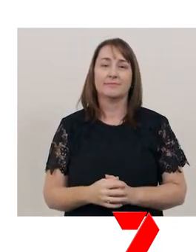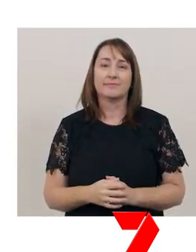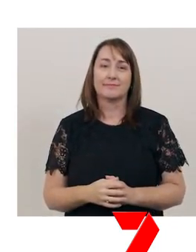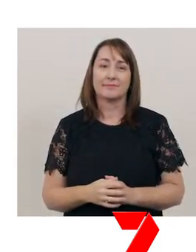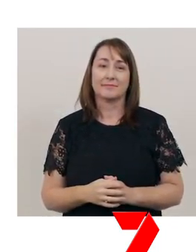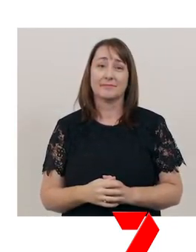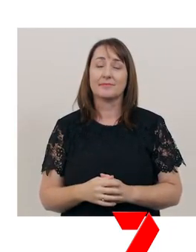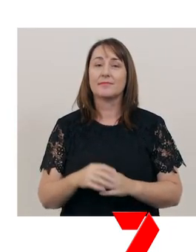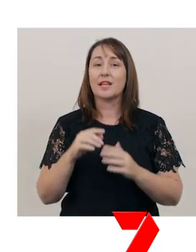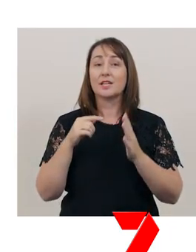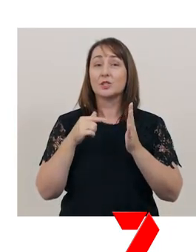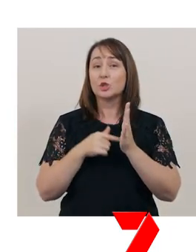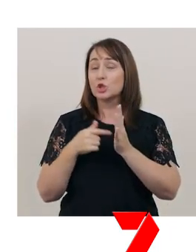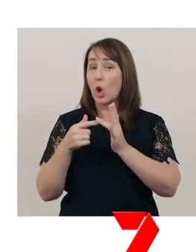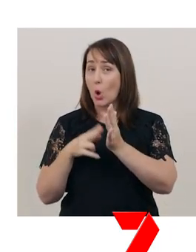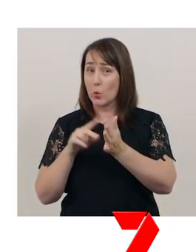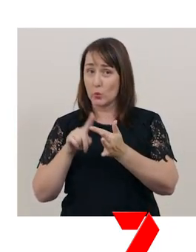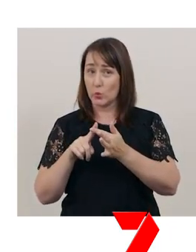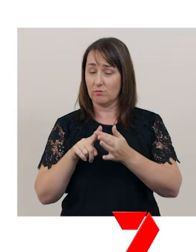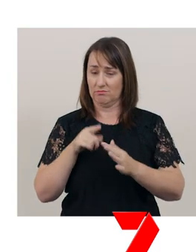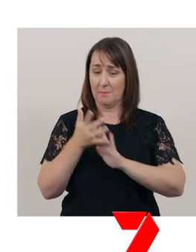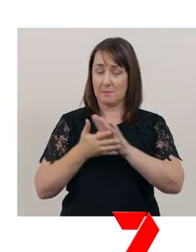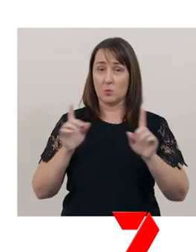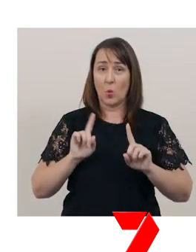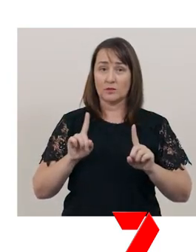Tone refers to how we express an attitude.